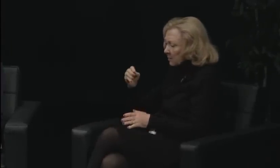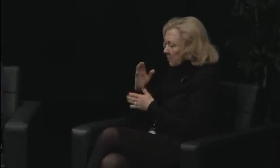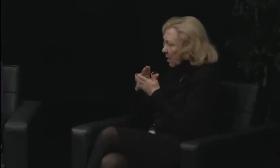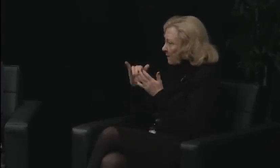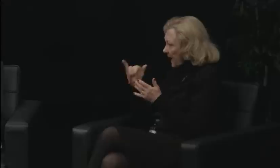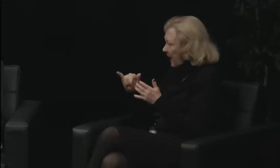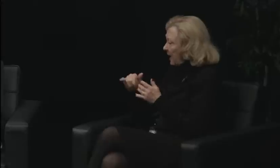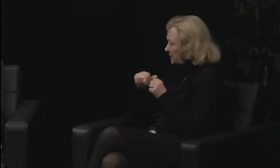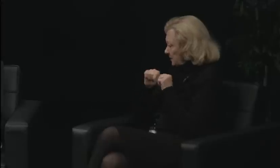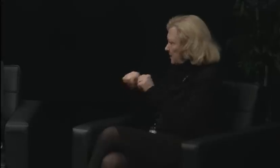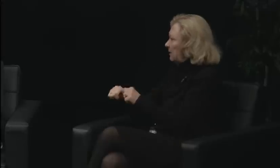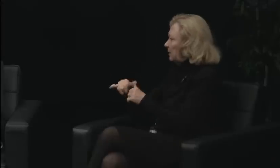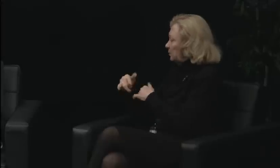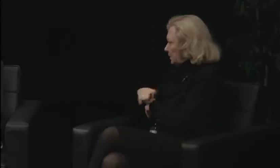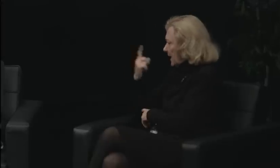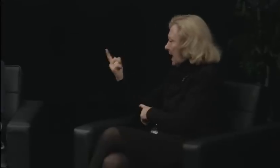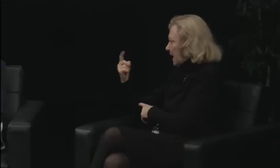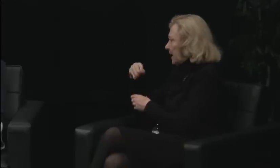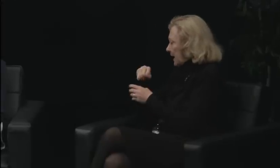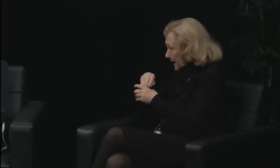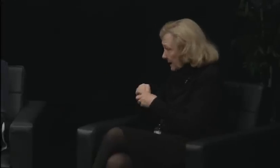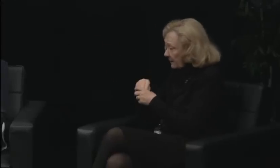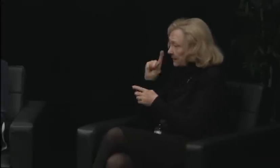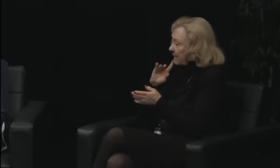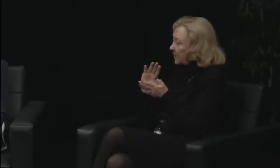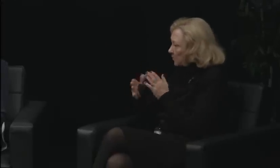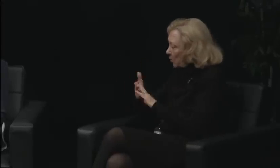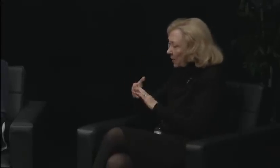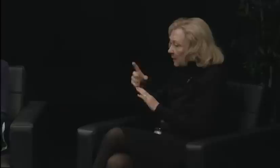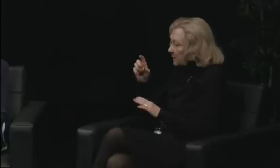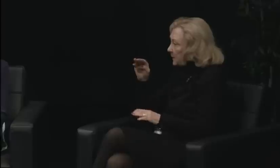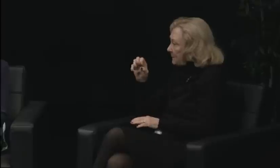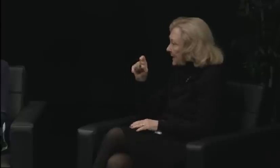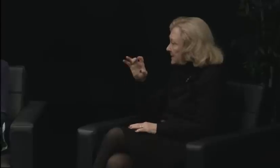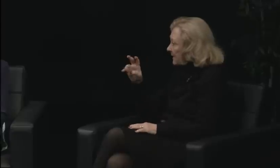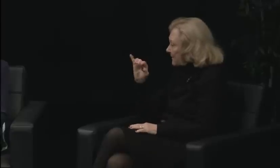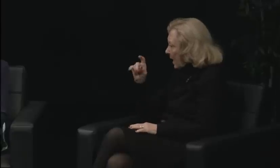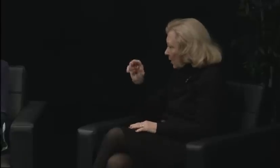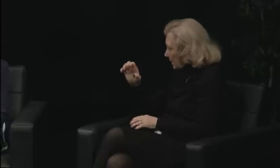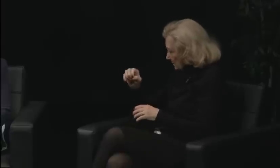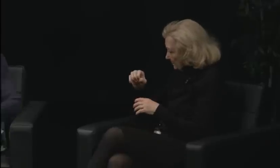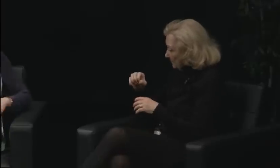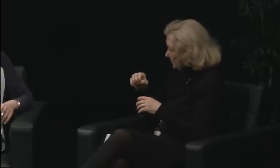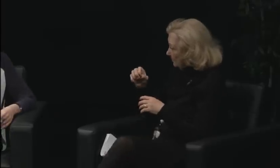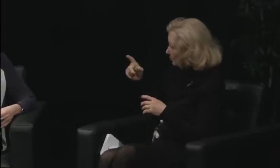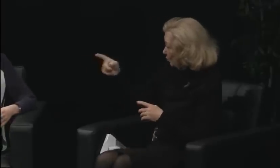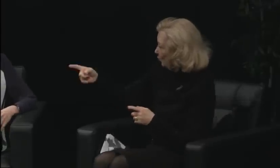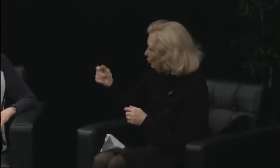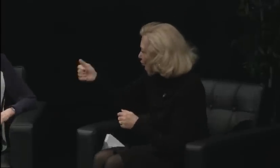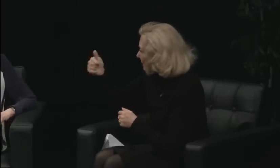We're no longer limited by the way that people perceive us.